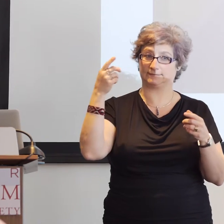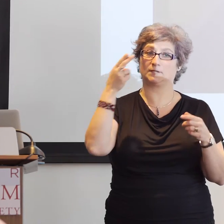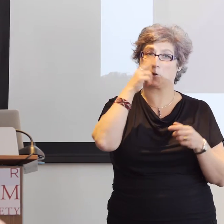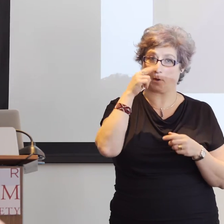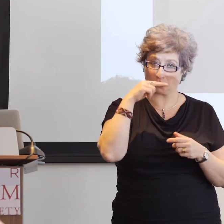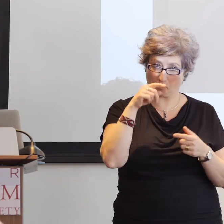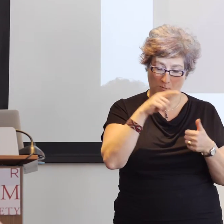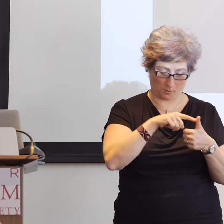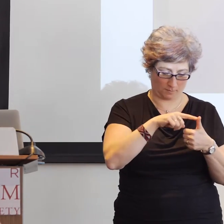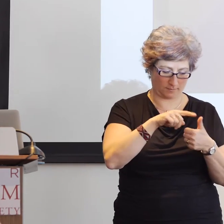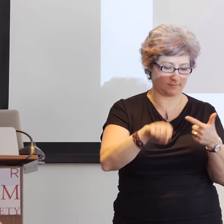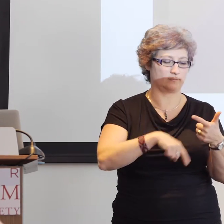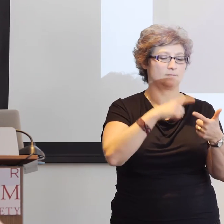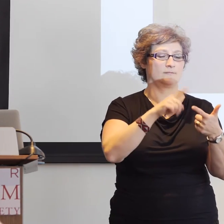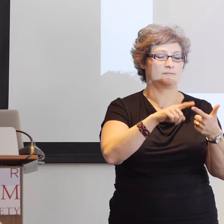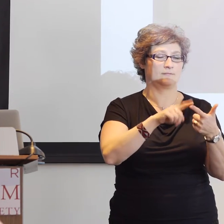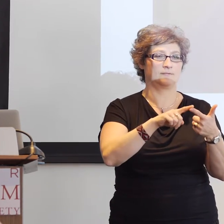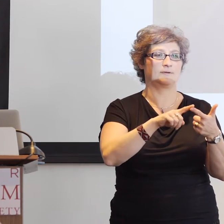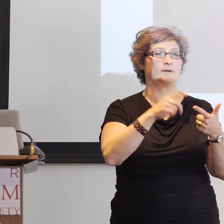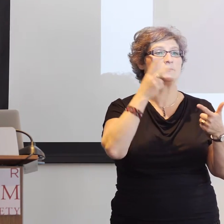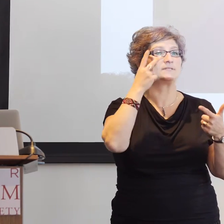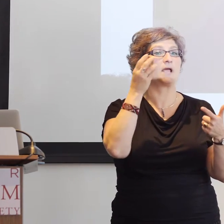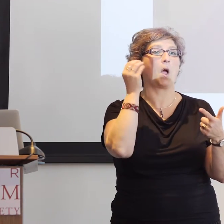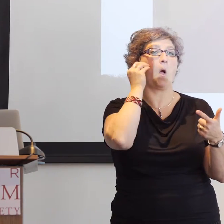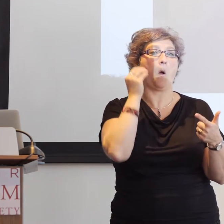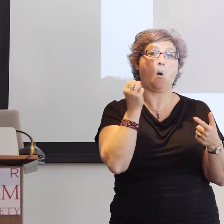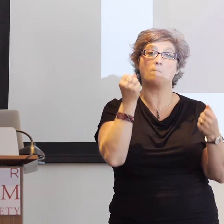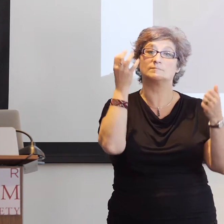And one that really speaks to the importance